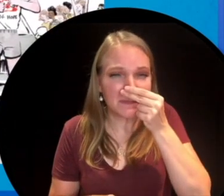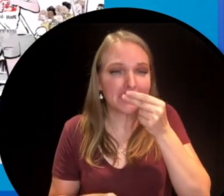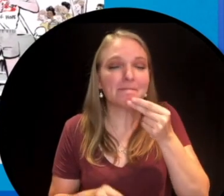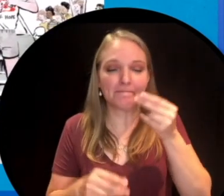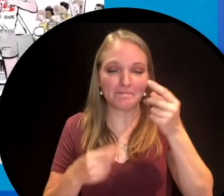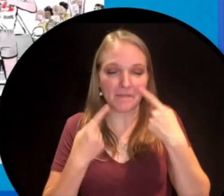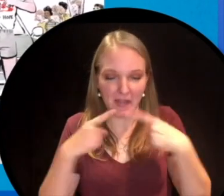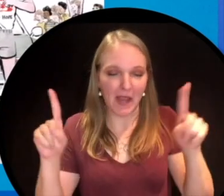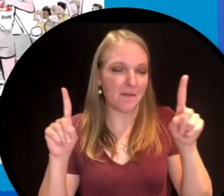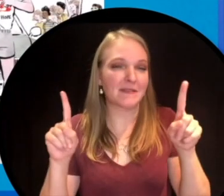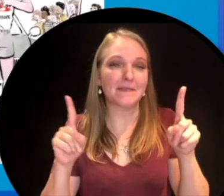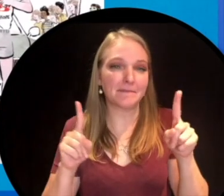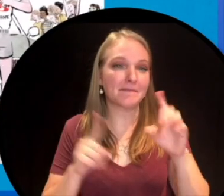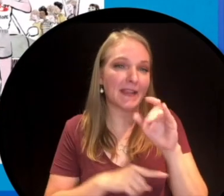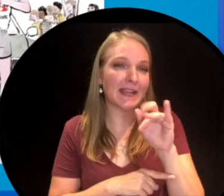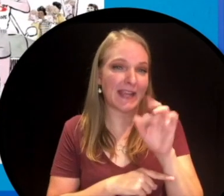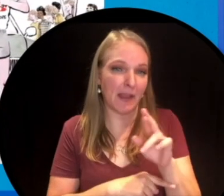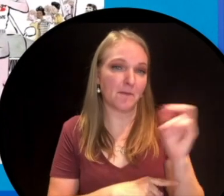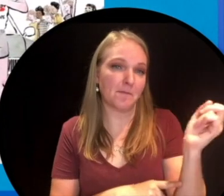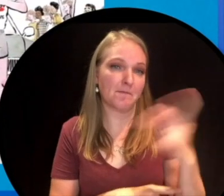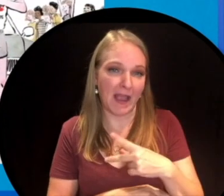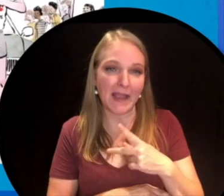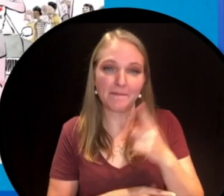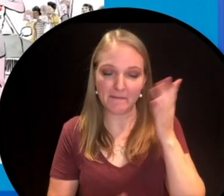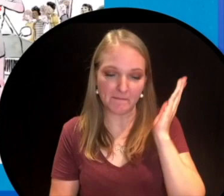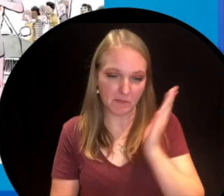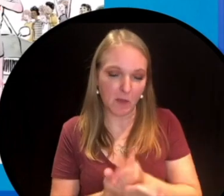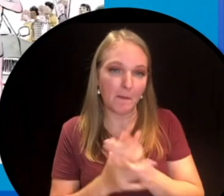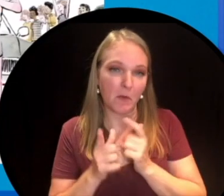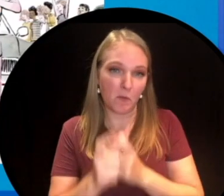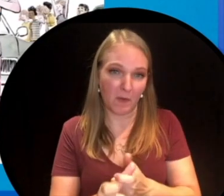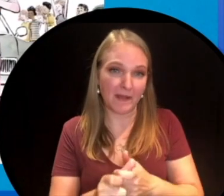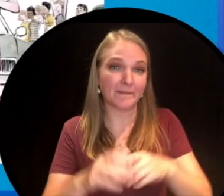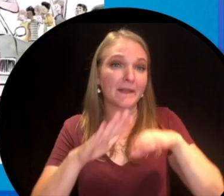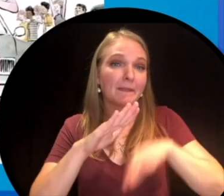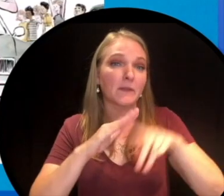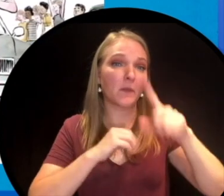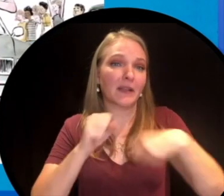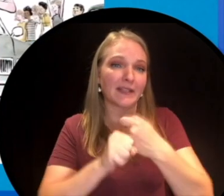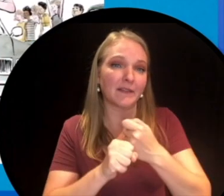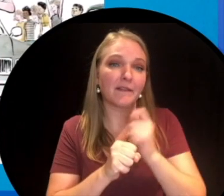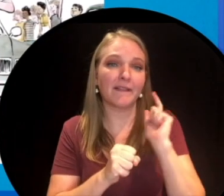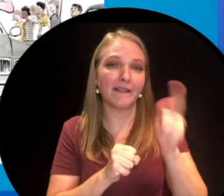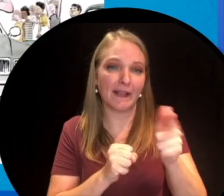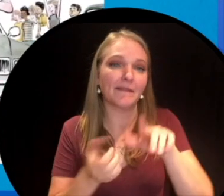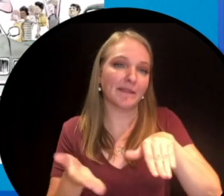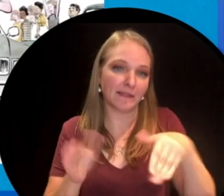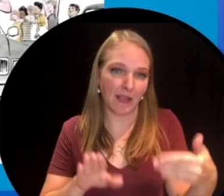He was going to have to stop his run. Terry died less than a year later but thanks to his marathon